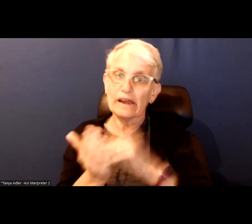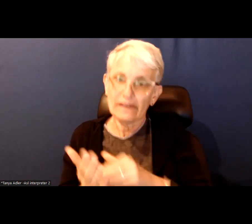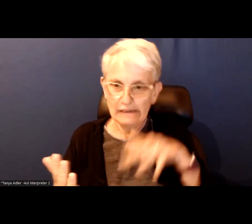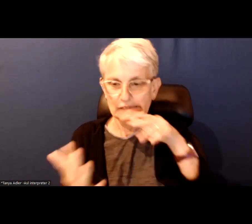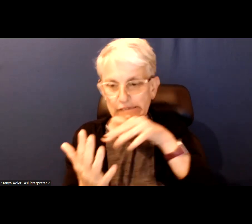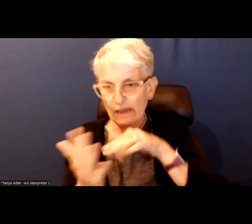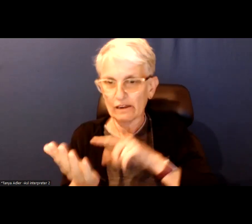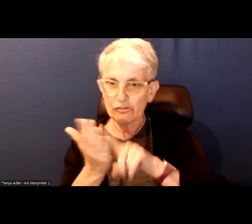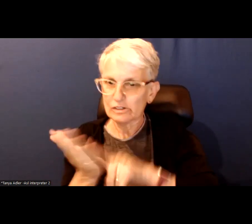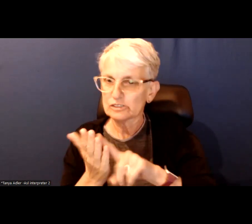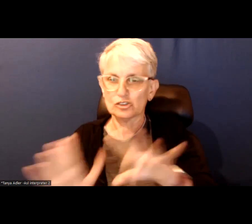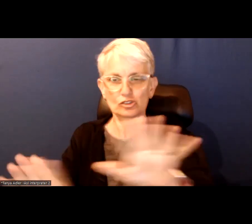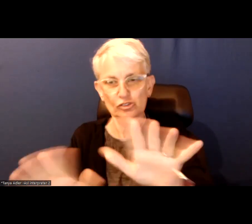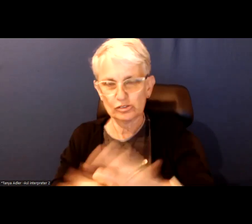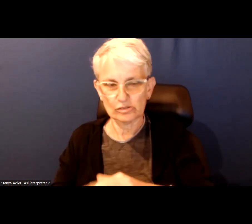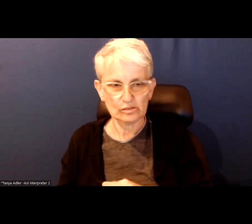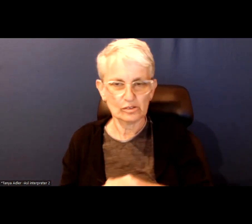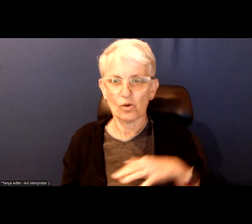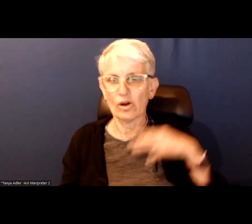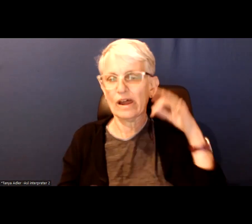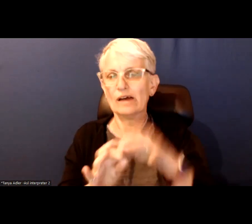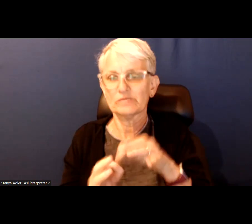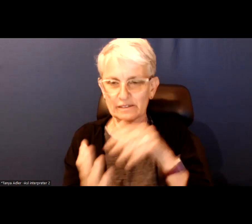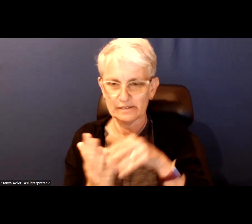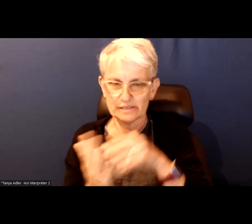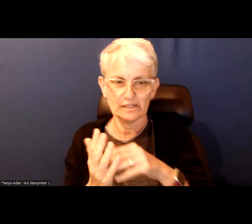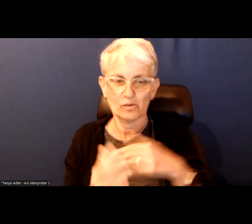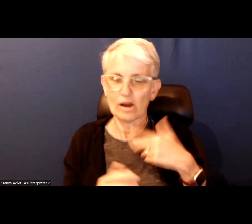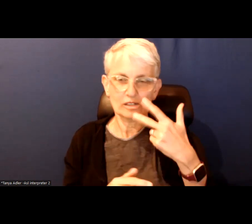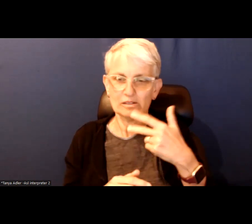Updated study they did nothing with the study from three years ago and now the